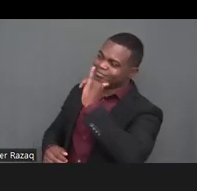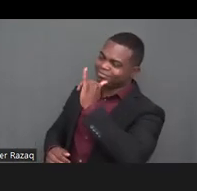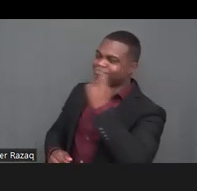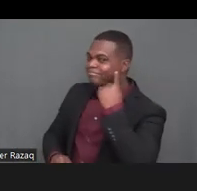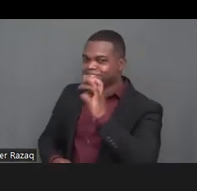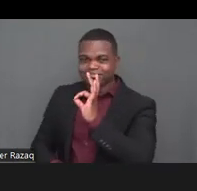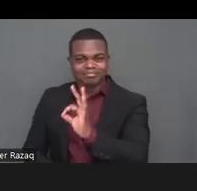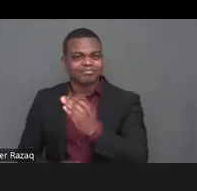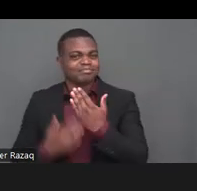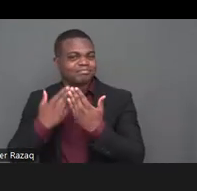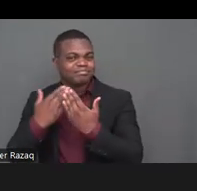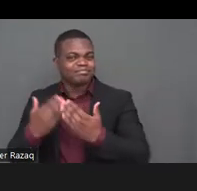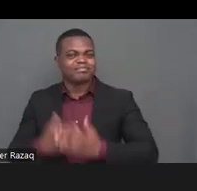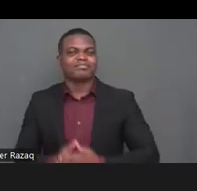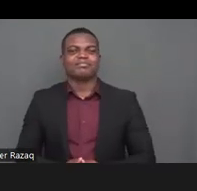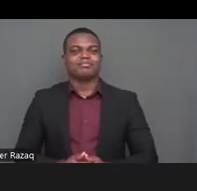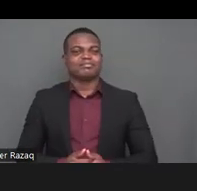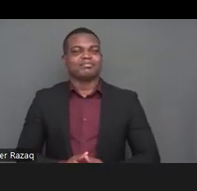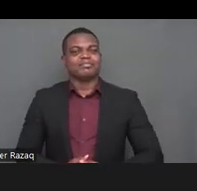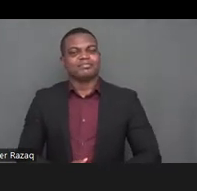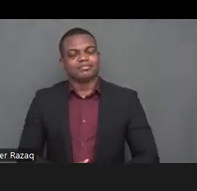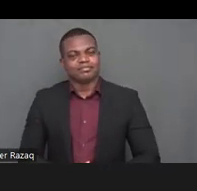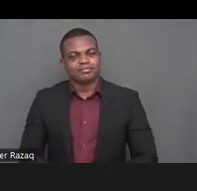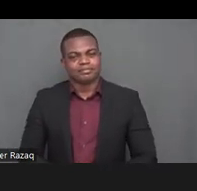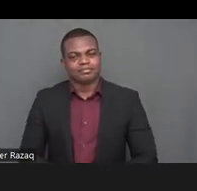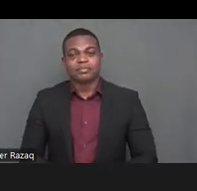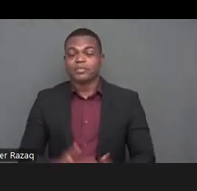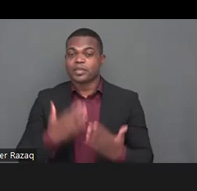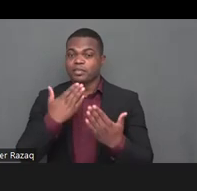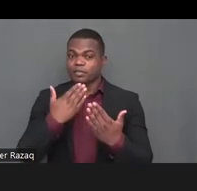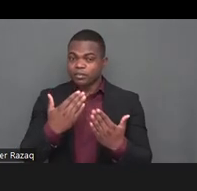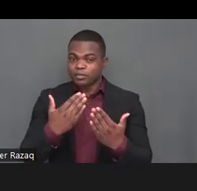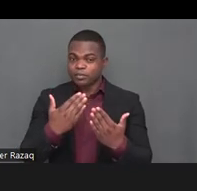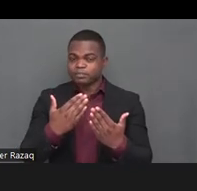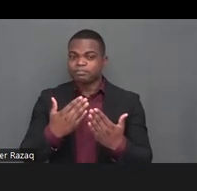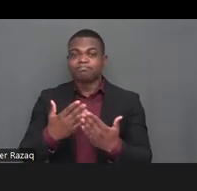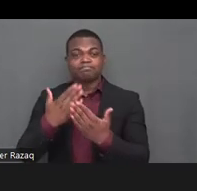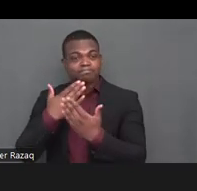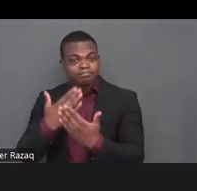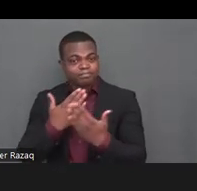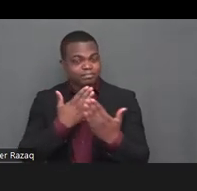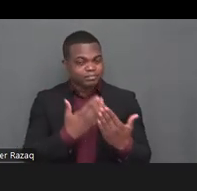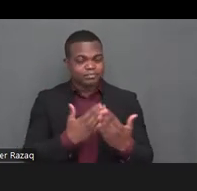all right thank you very much um so today um for this pattern obviously we'll be hearing from